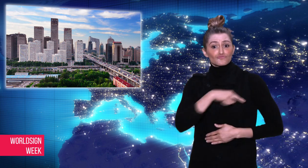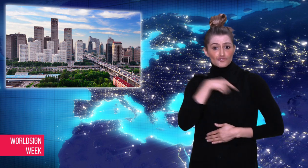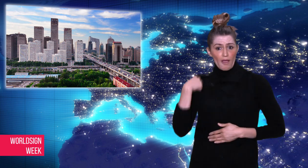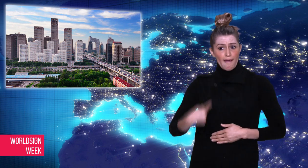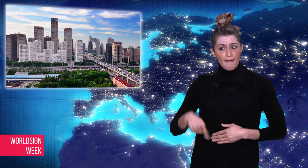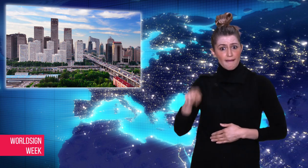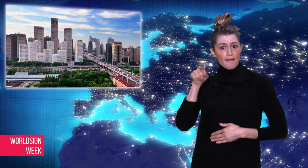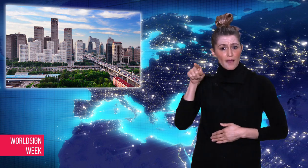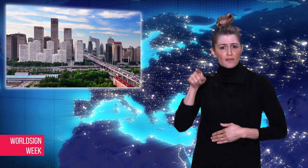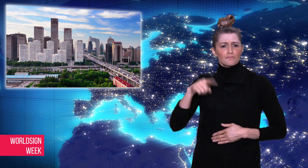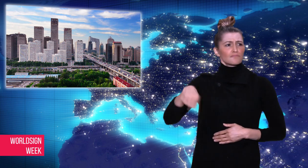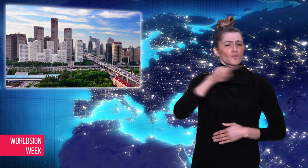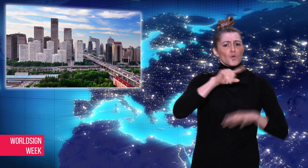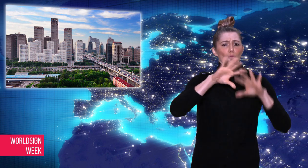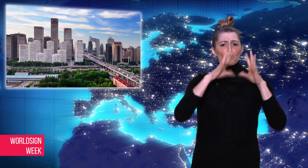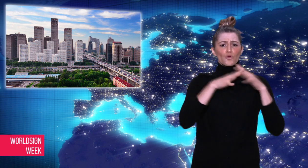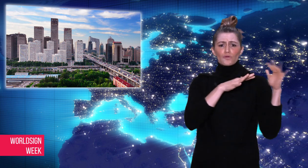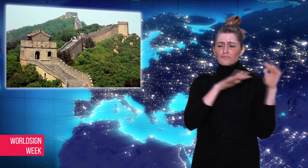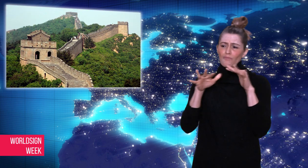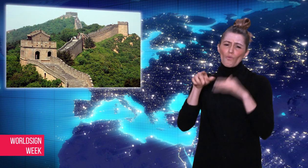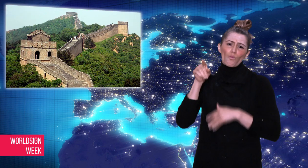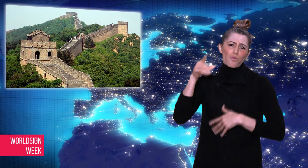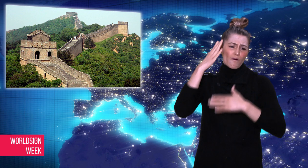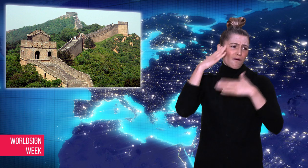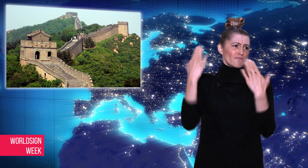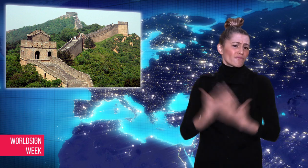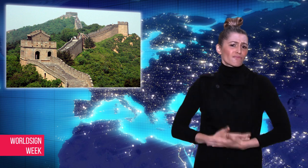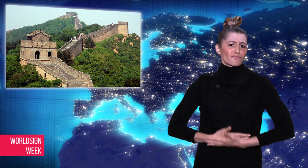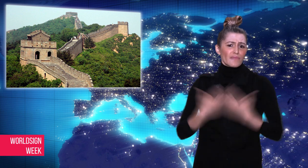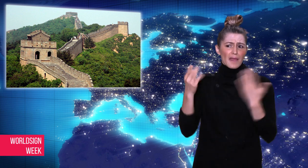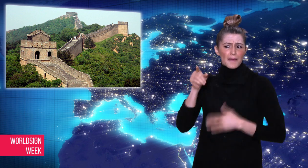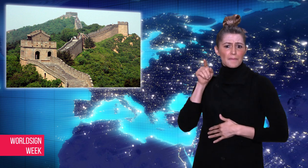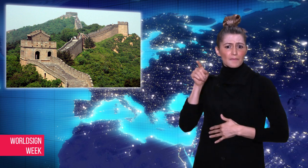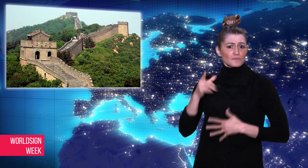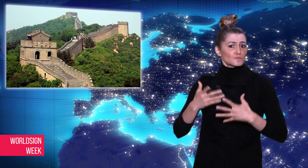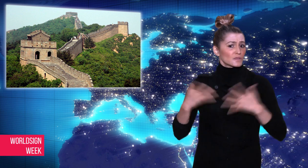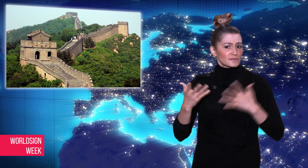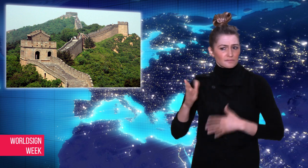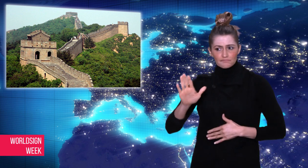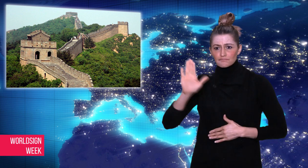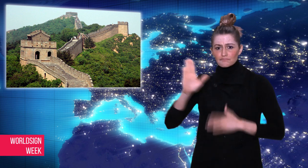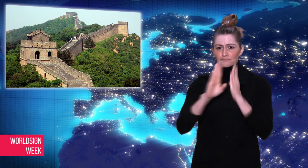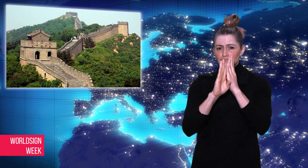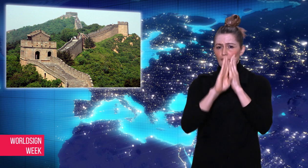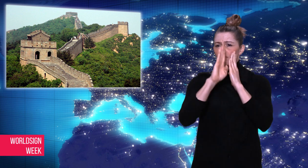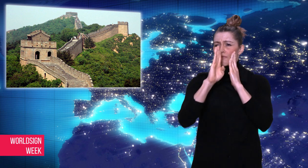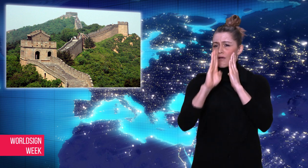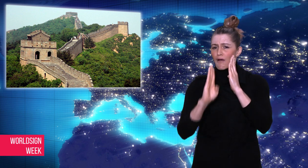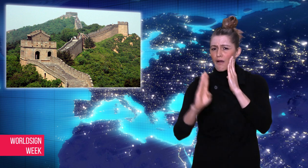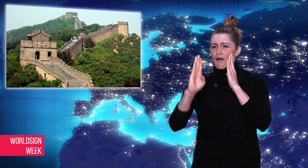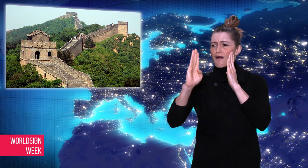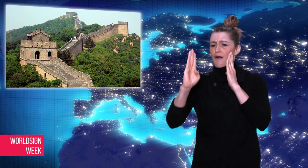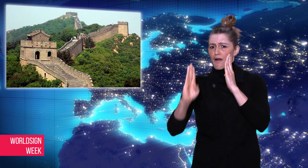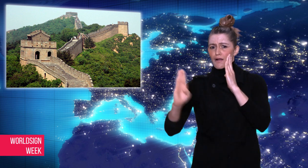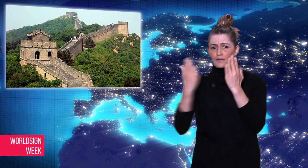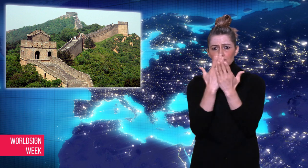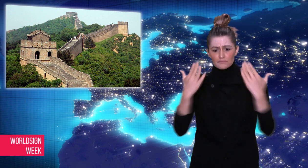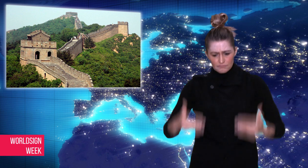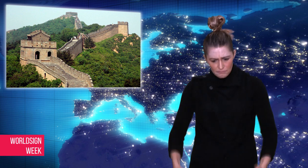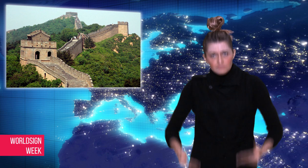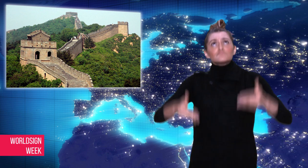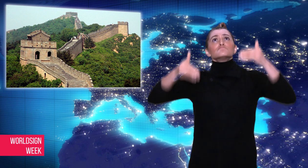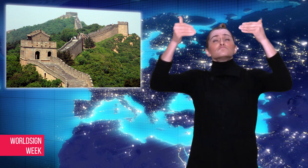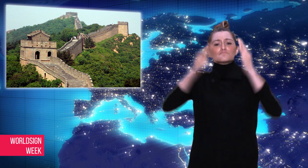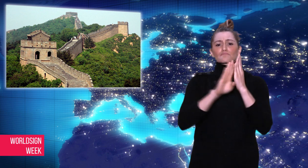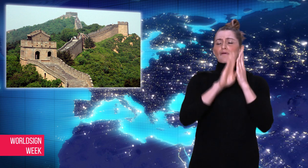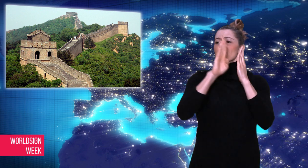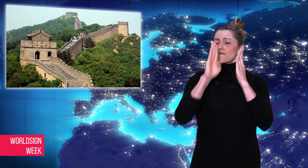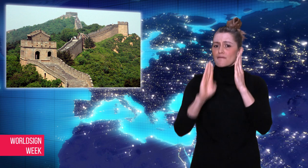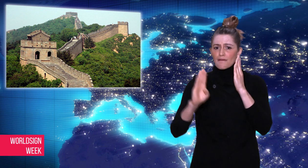China is famous for the Great Wall of China and it